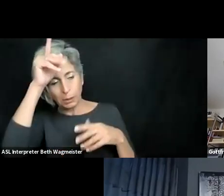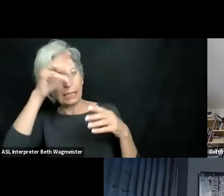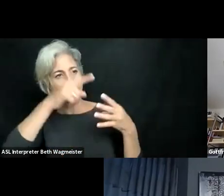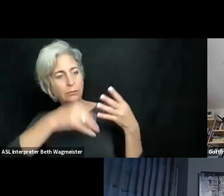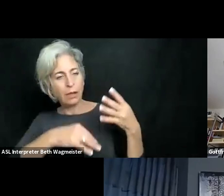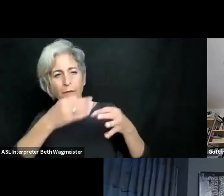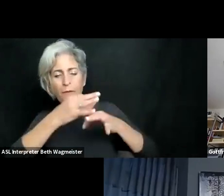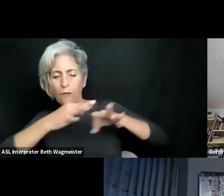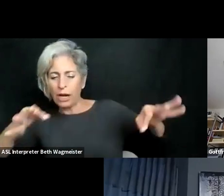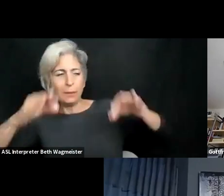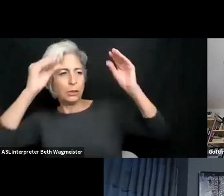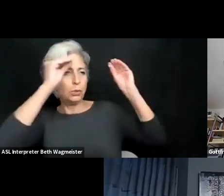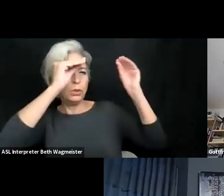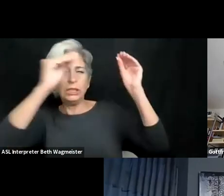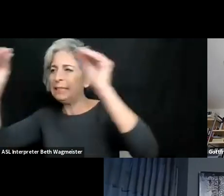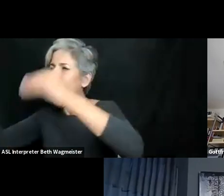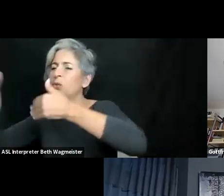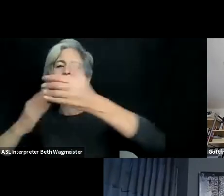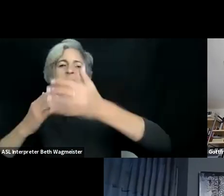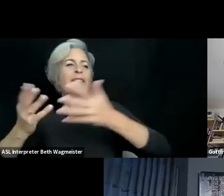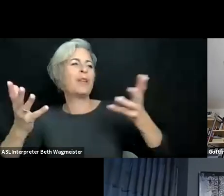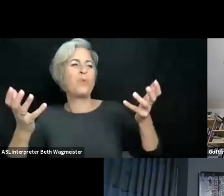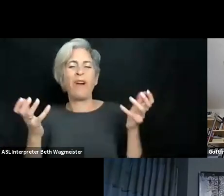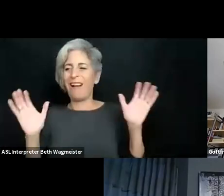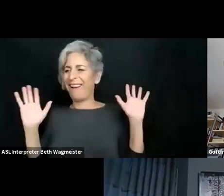that? >> GOTTFRIED ZIMMERMANN: As all